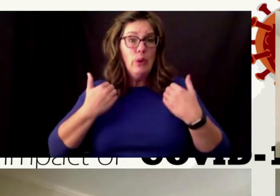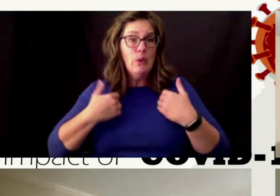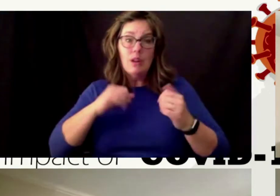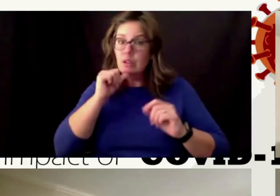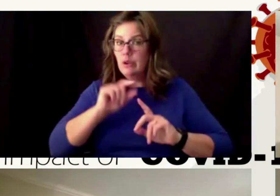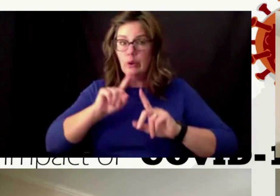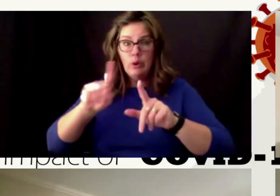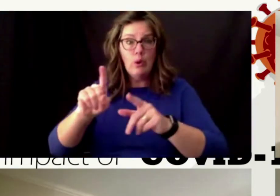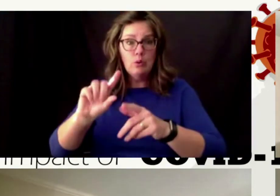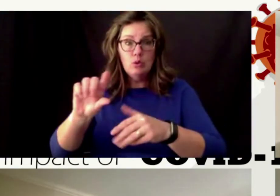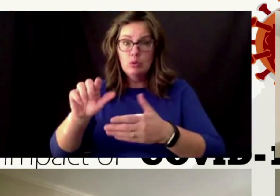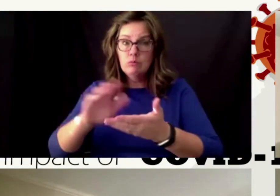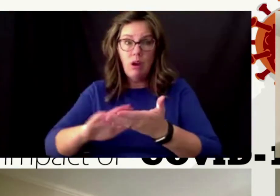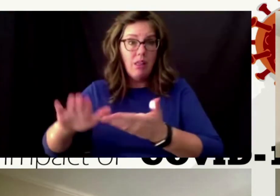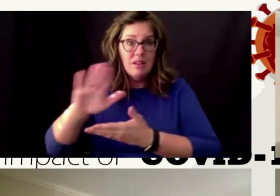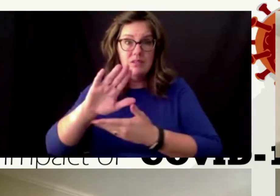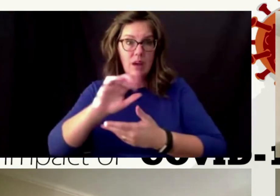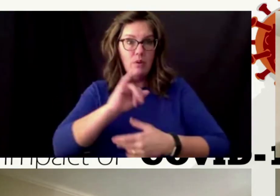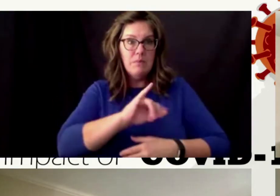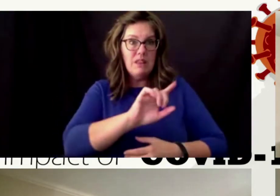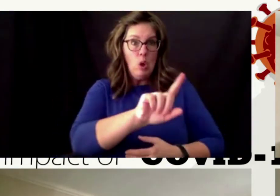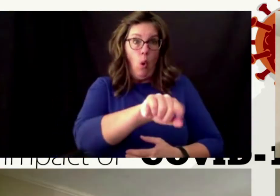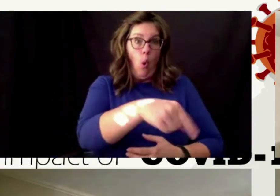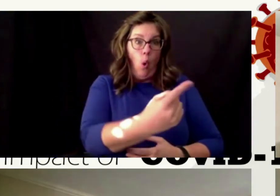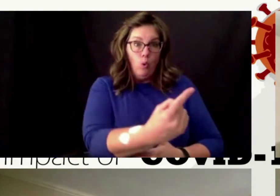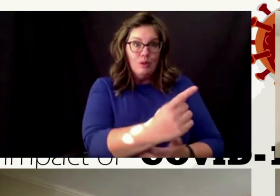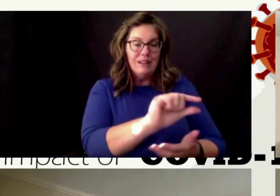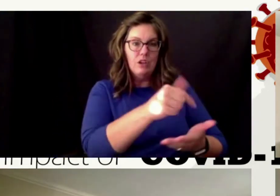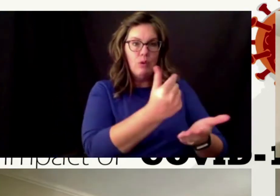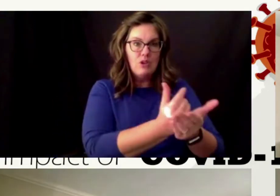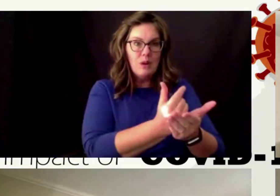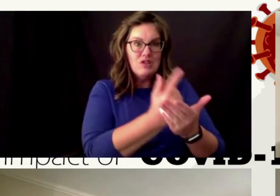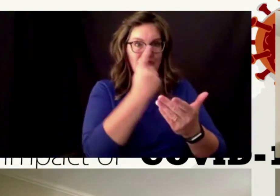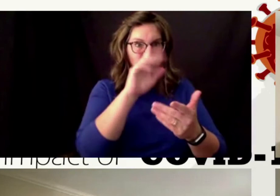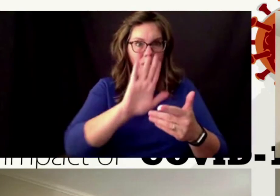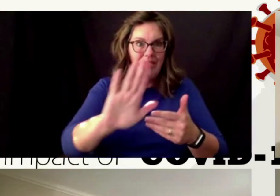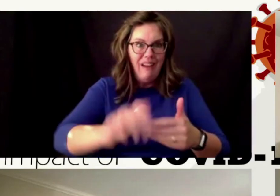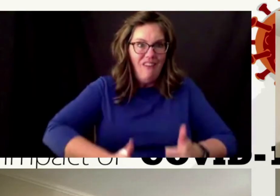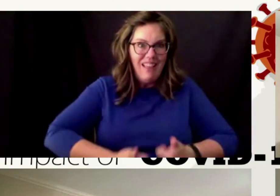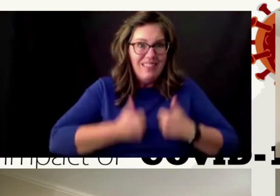going to have in their life for quite some time and what kind of difference that milestone marker